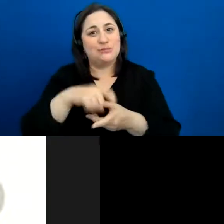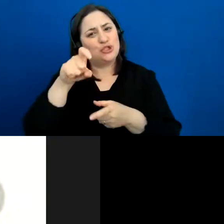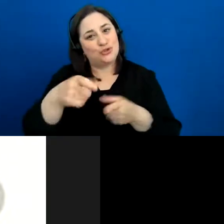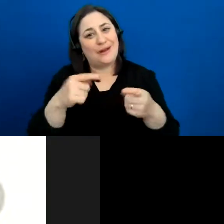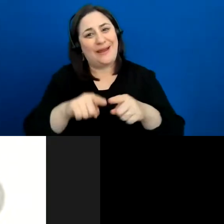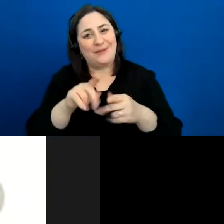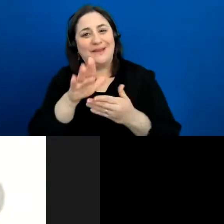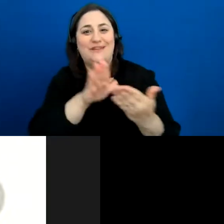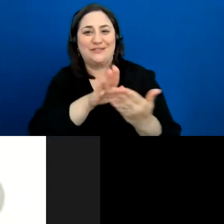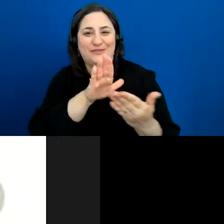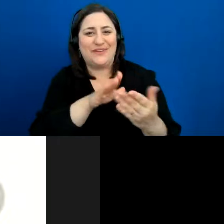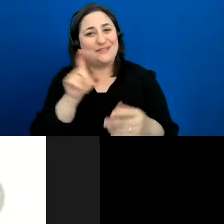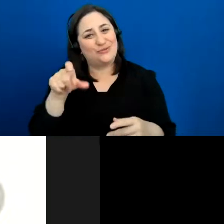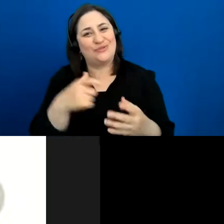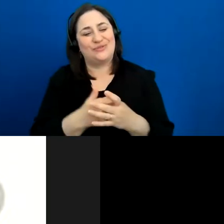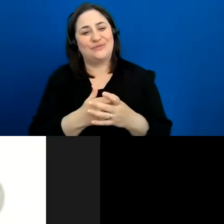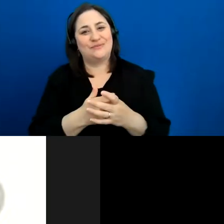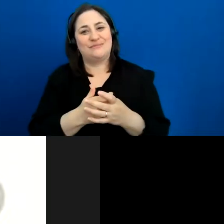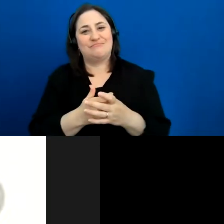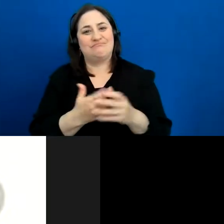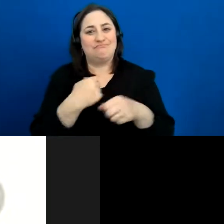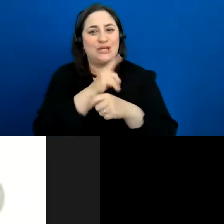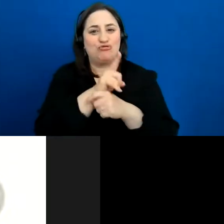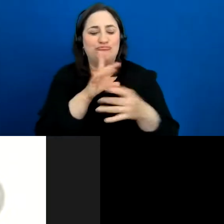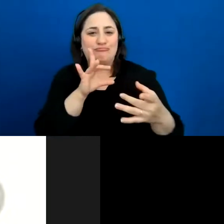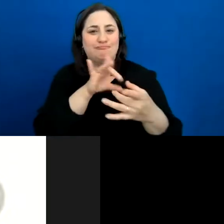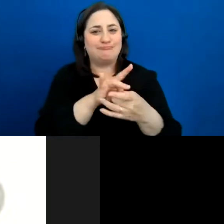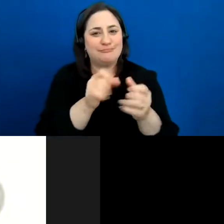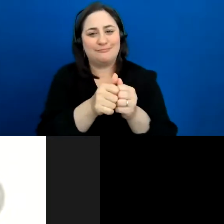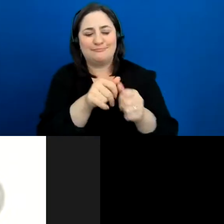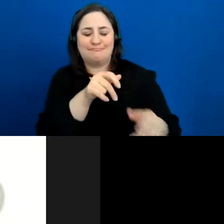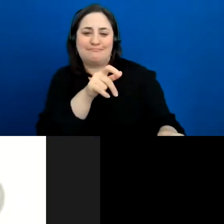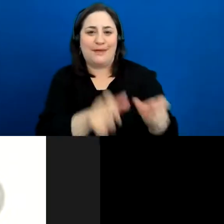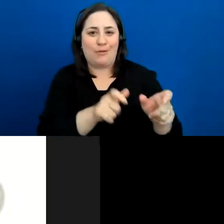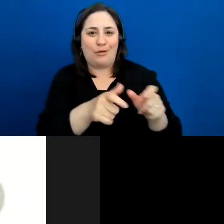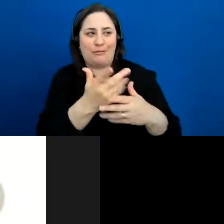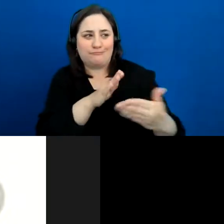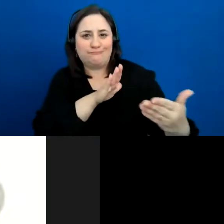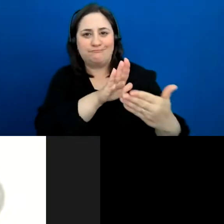making those people-to-people connections and really getting a sense of what people want